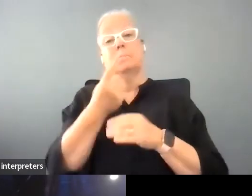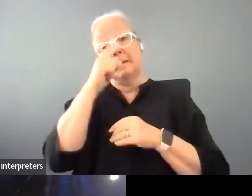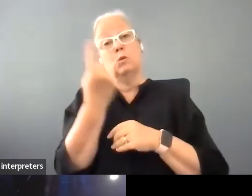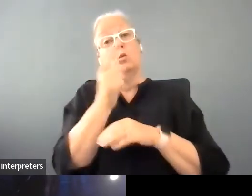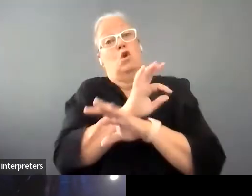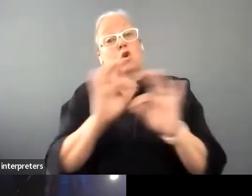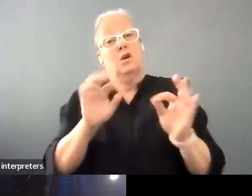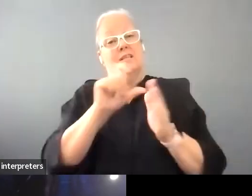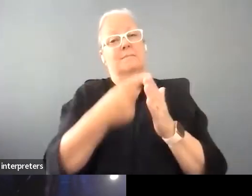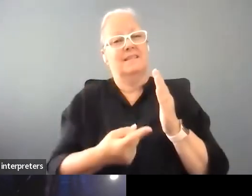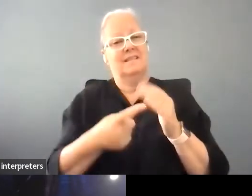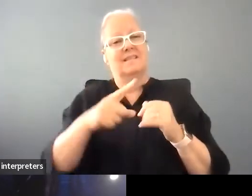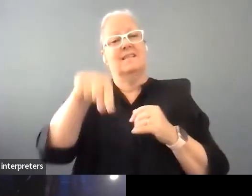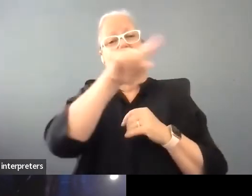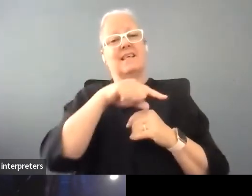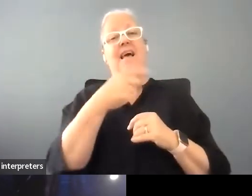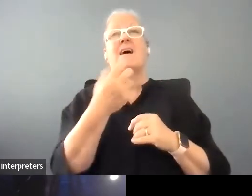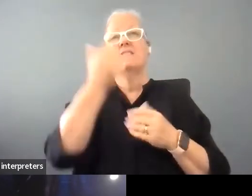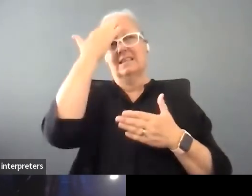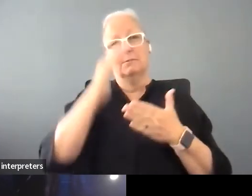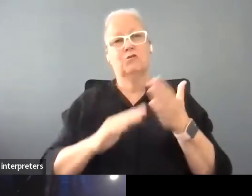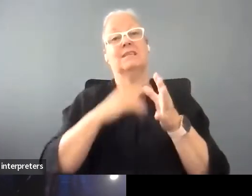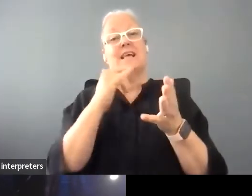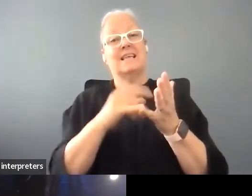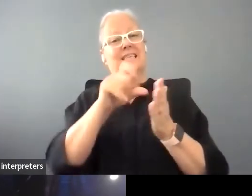an experience of disability right now, do you think that that's something that she would